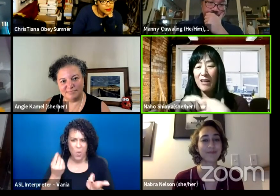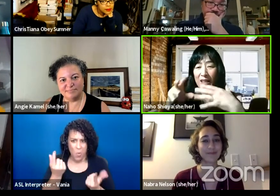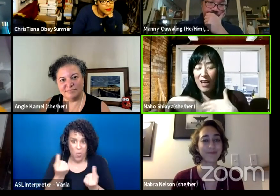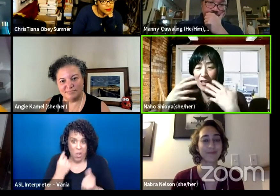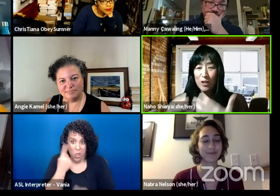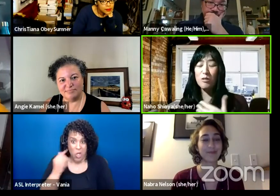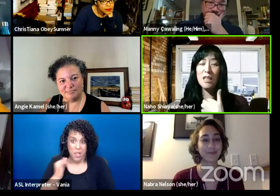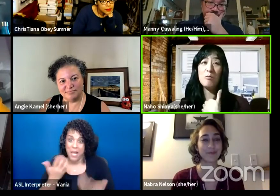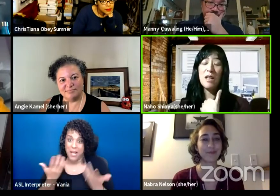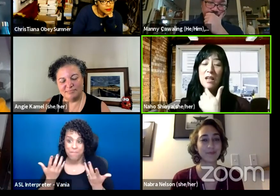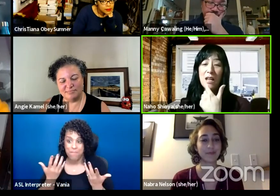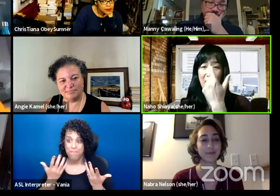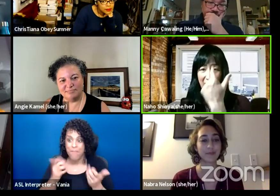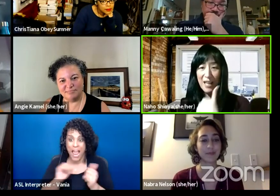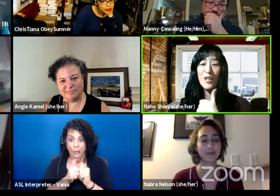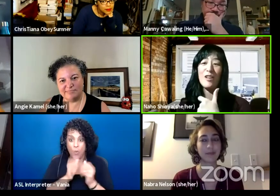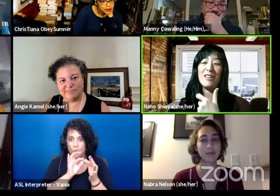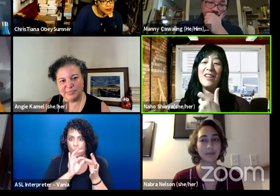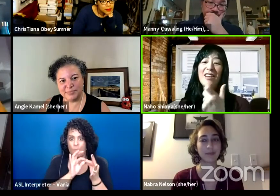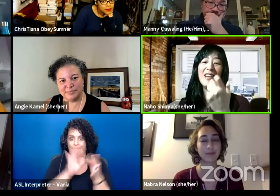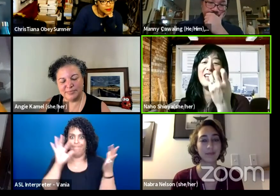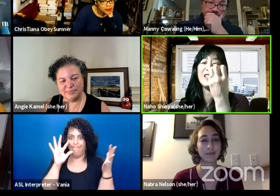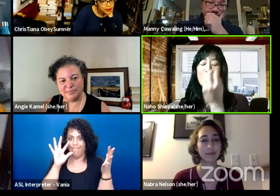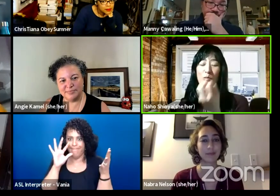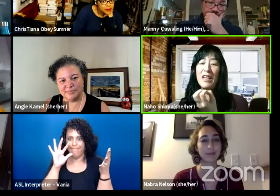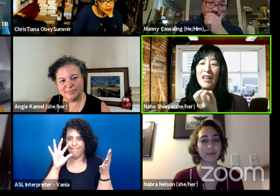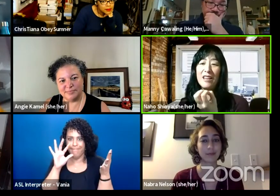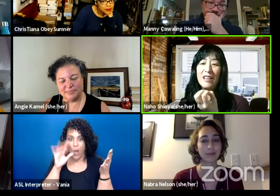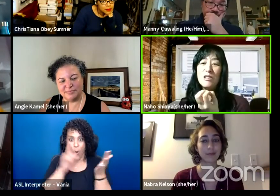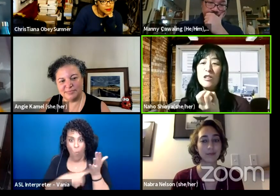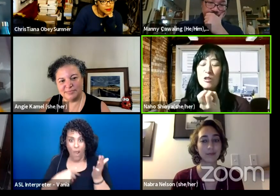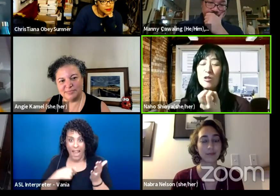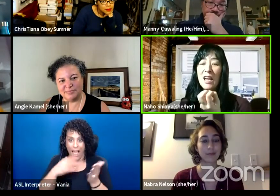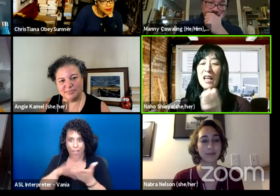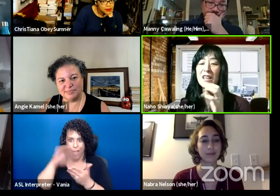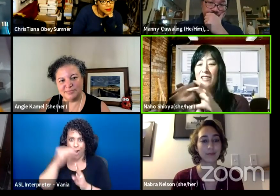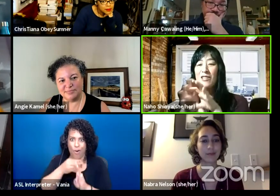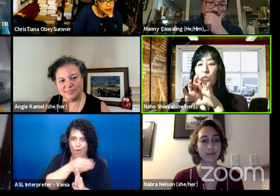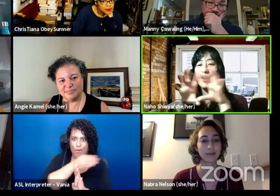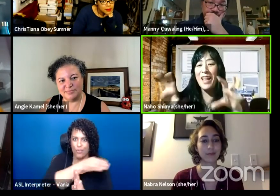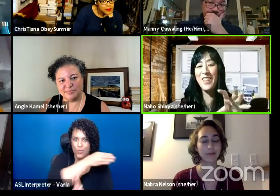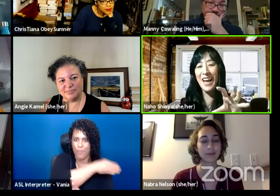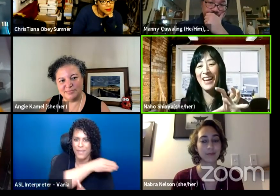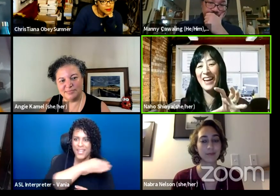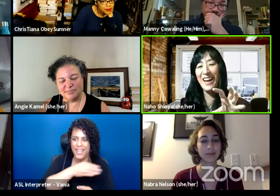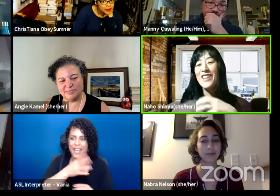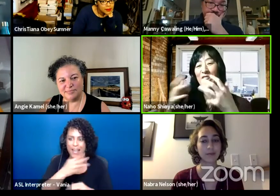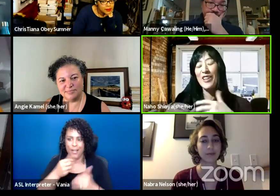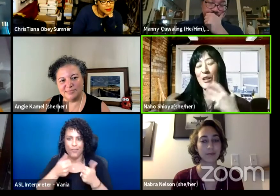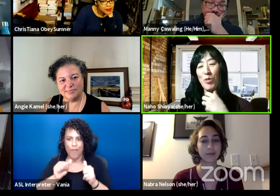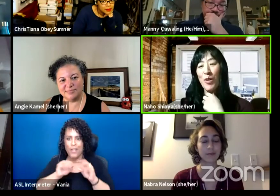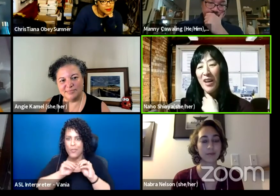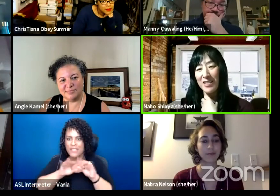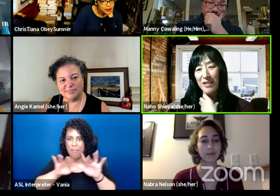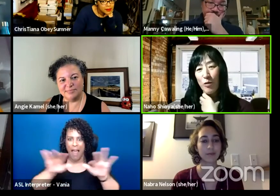And undoing what I learned to be to try and spread that unlearning process